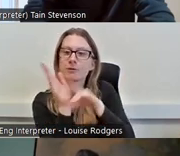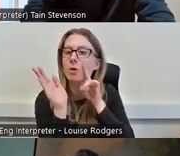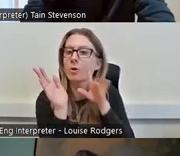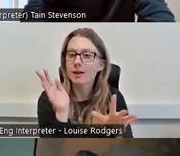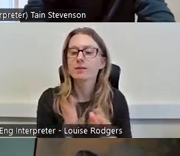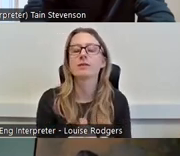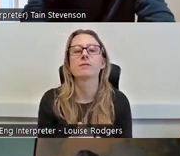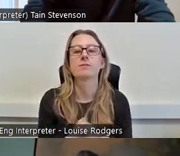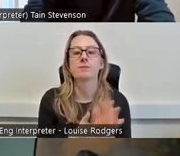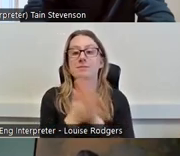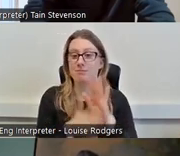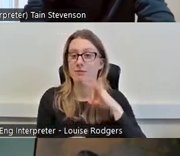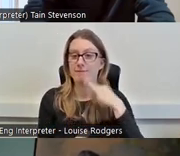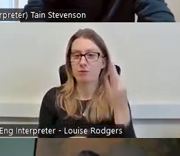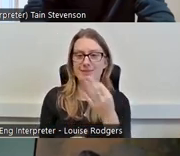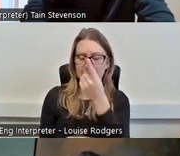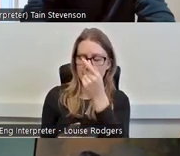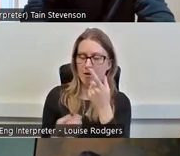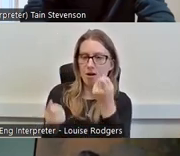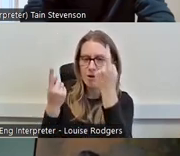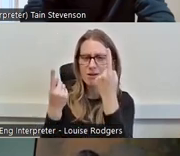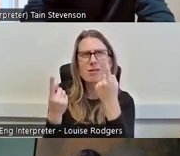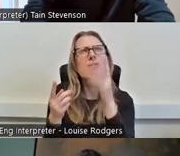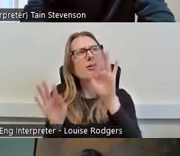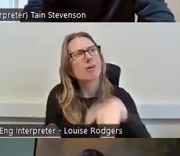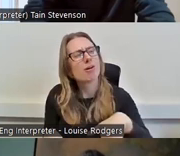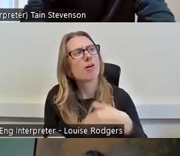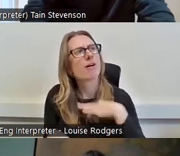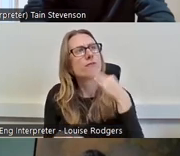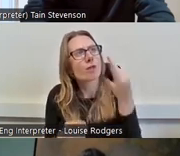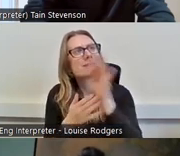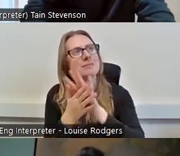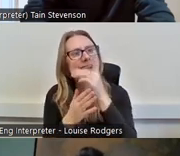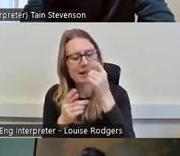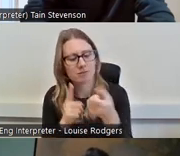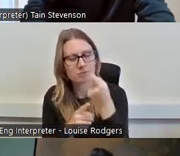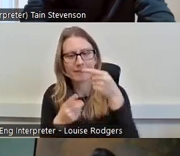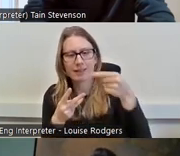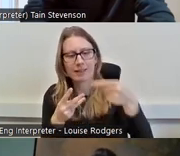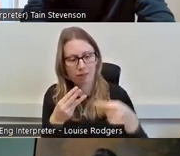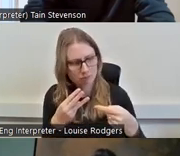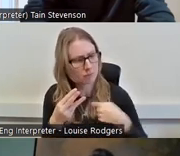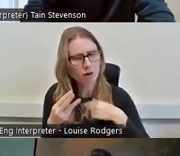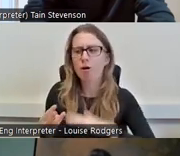kind of able to understand and justify and want to work for free but also alongside being clear